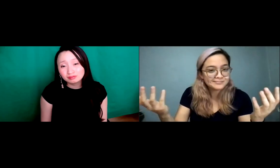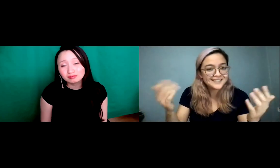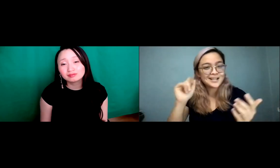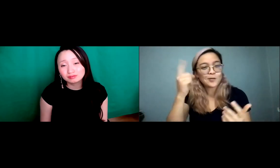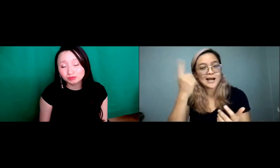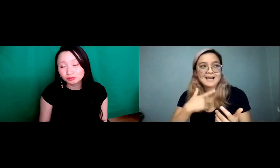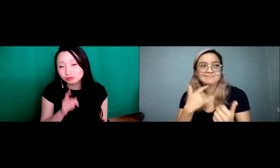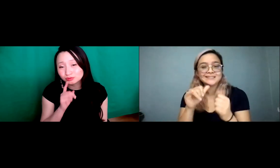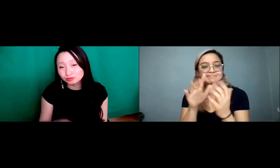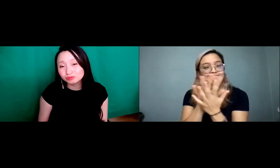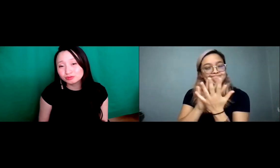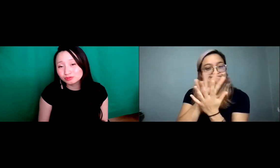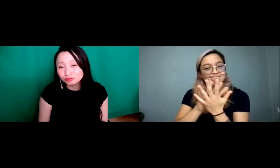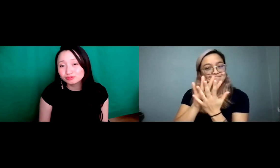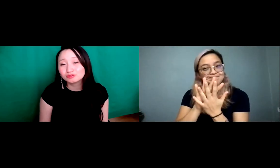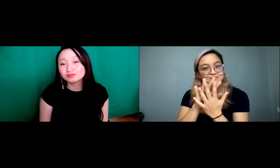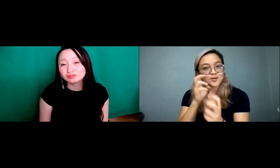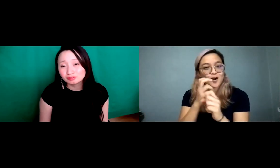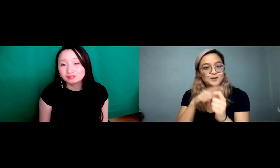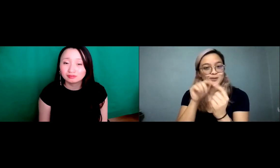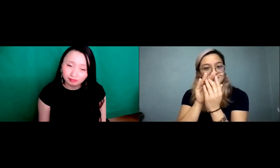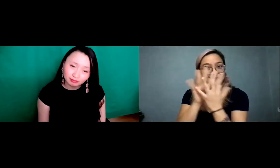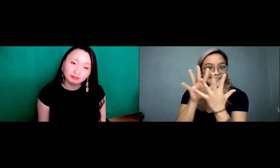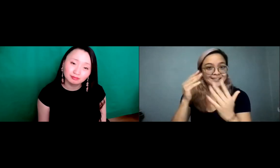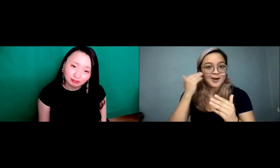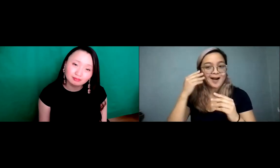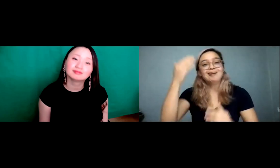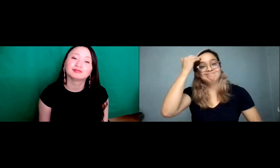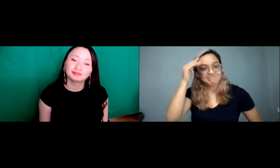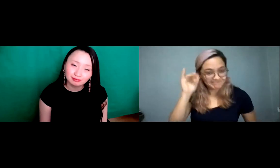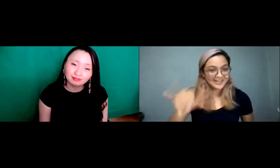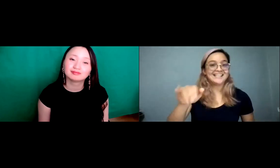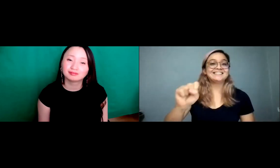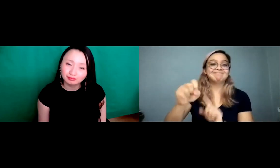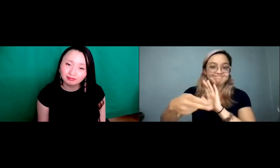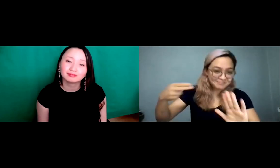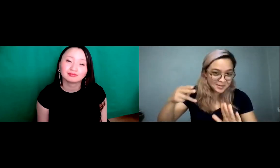and being blunt. So I feel like that's a little blurry to me